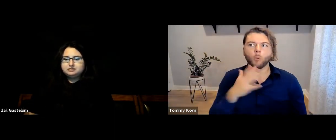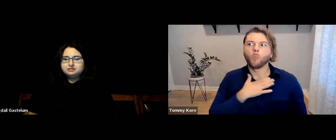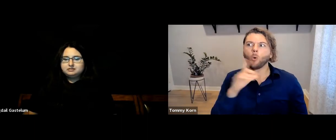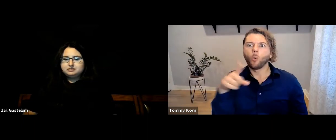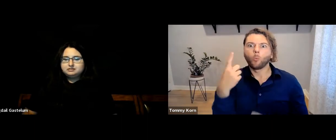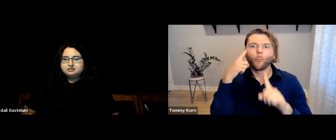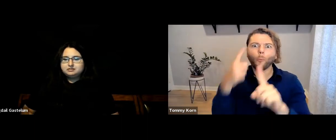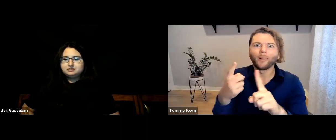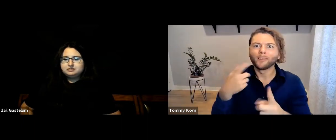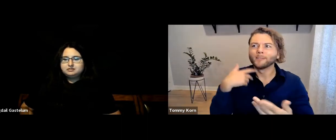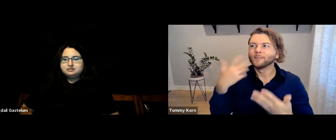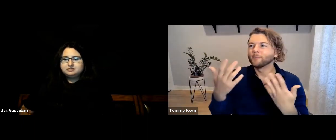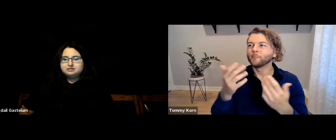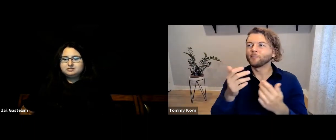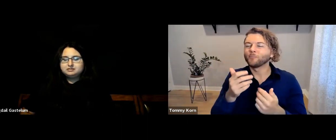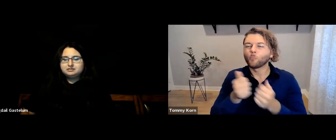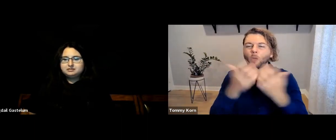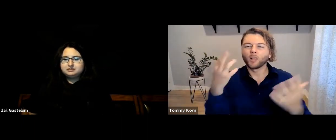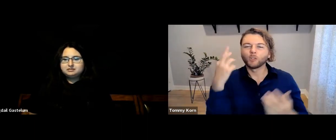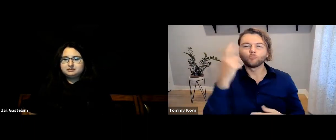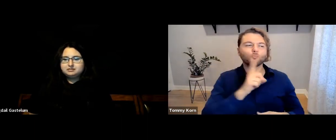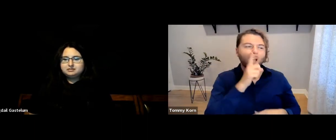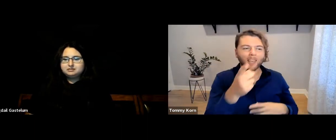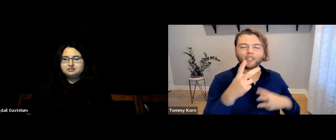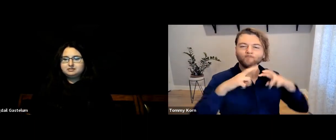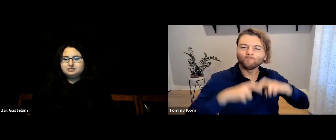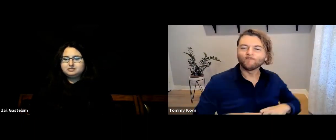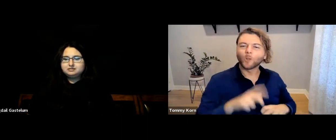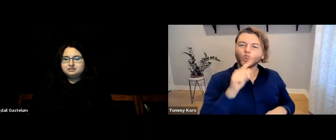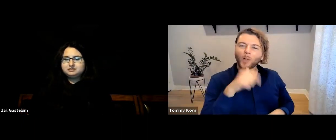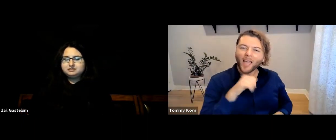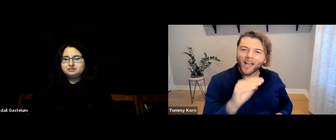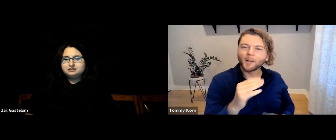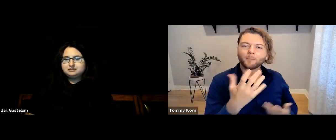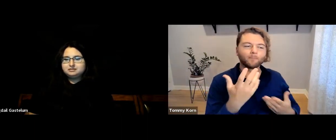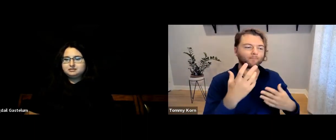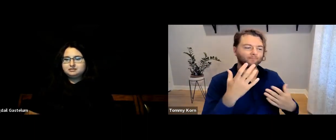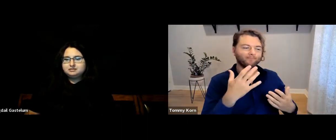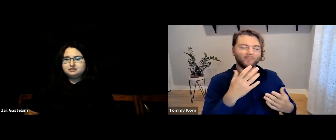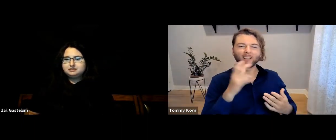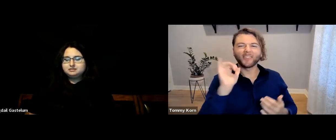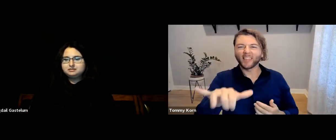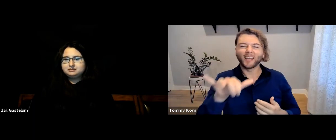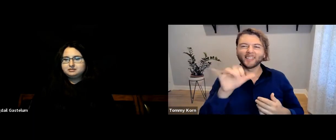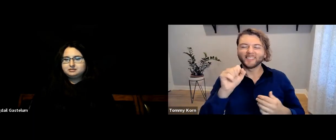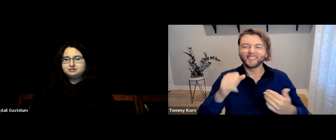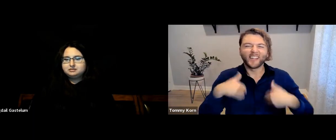It was always my goal, without really trying to figure who I was.